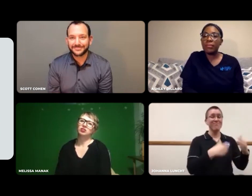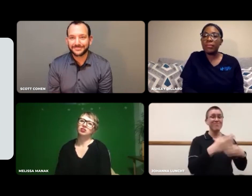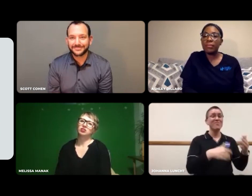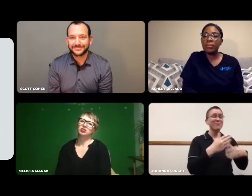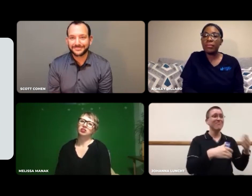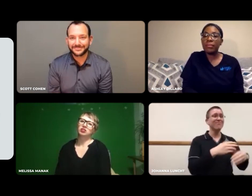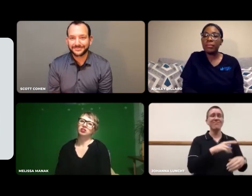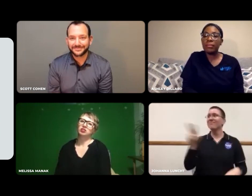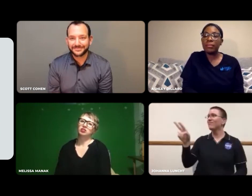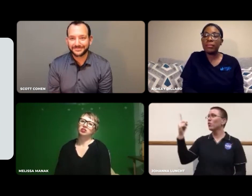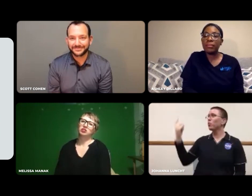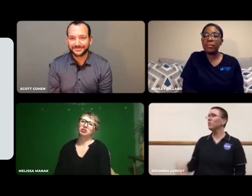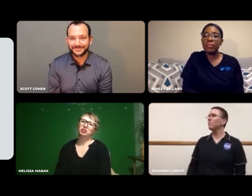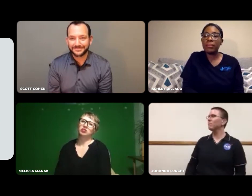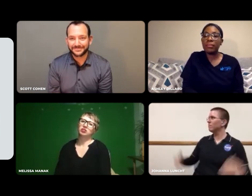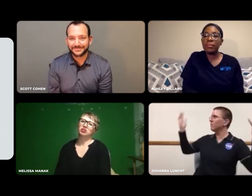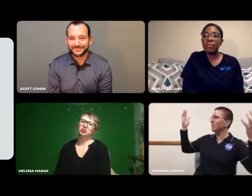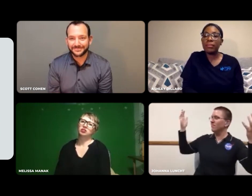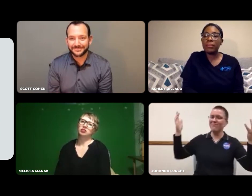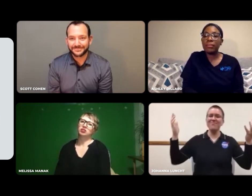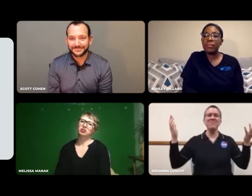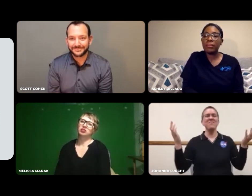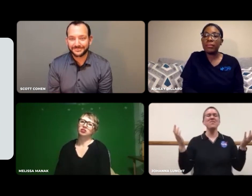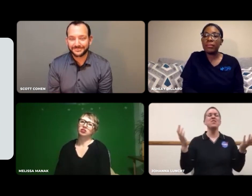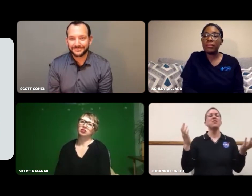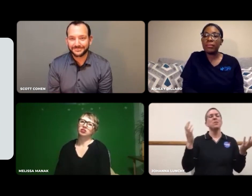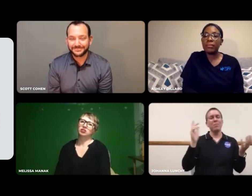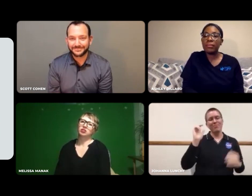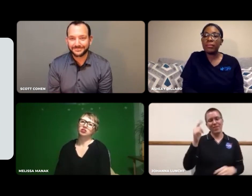So I kept working on the project, looked over to this mentor and he had already disappeared.